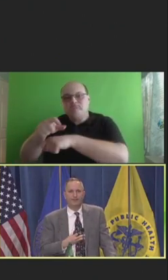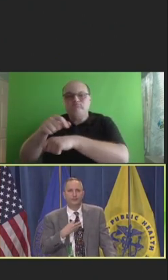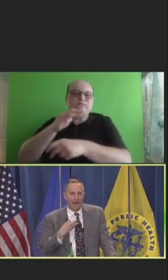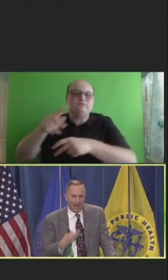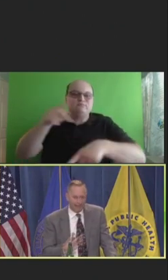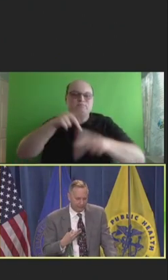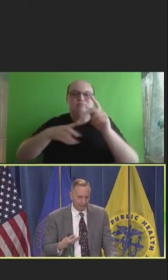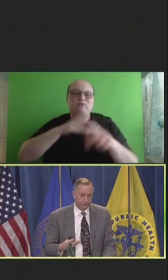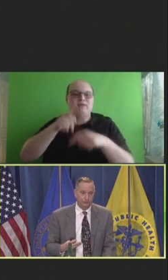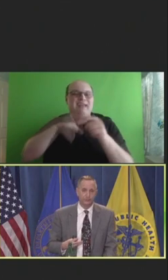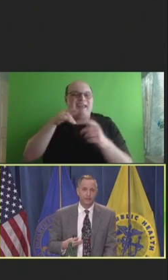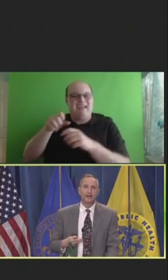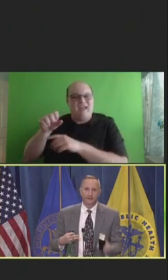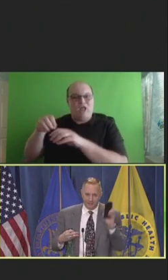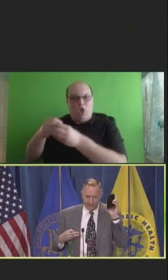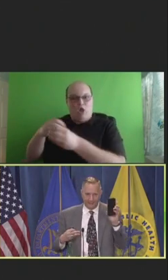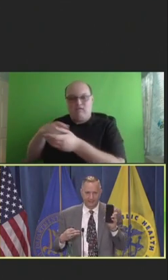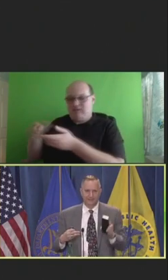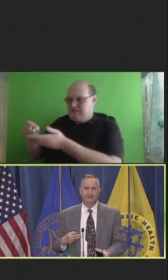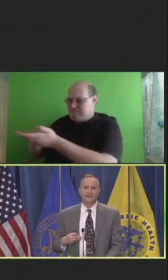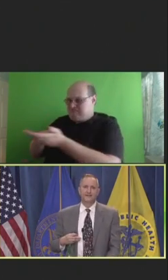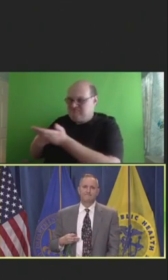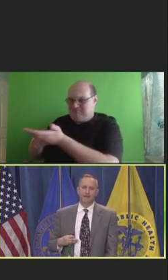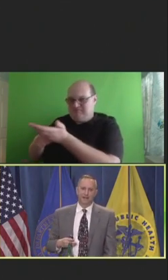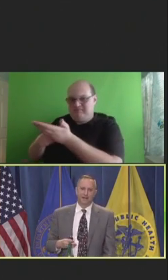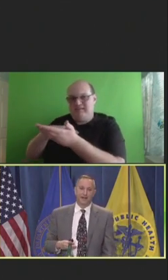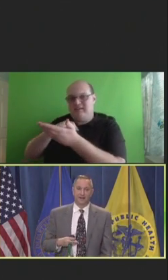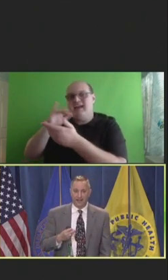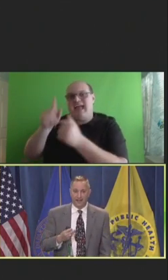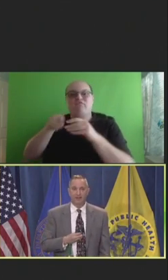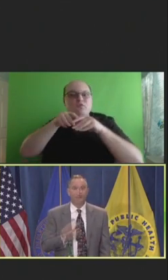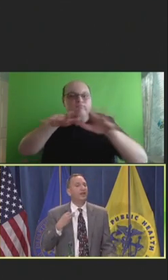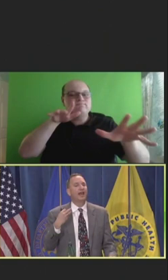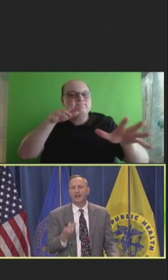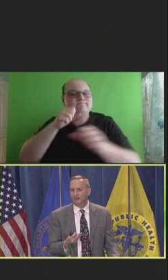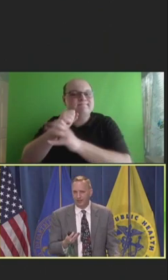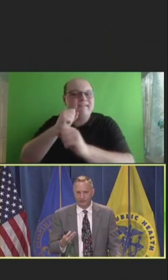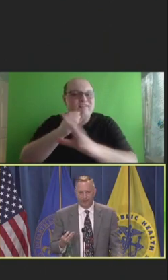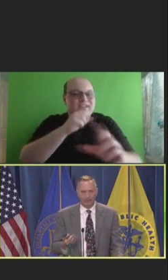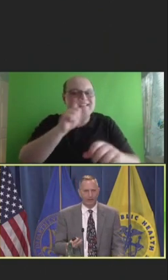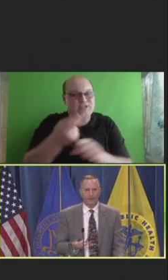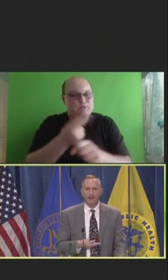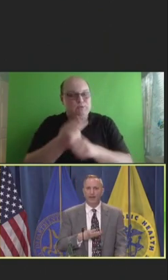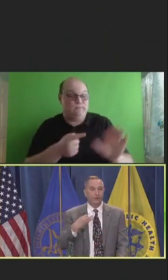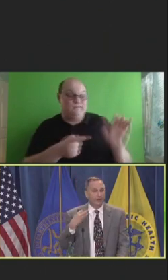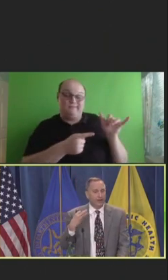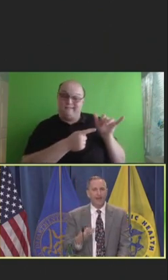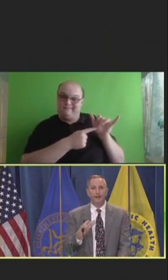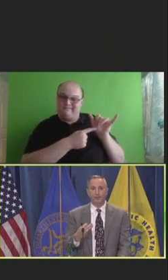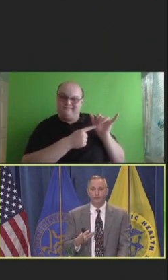You have to use tools like this. And again, you can change behavior and you can improve quality.